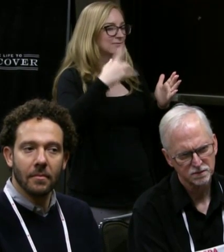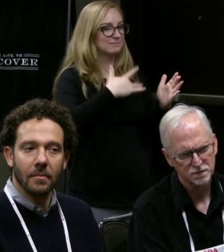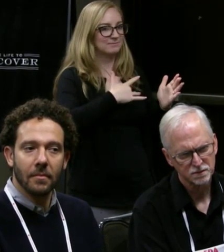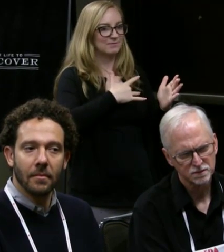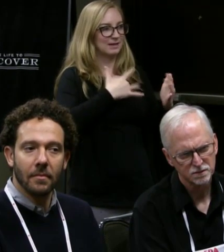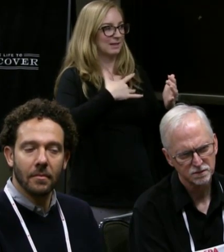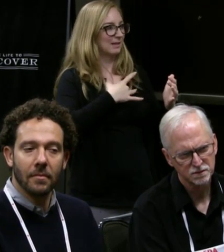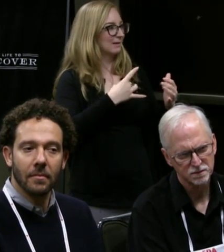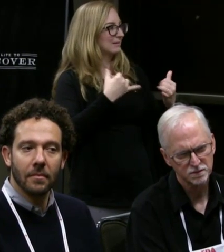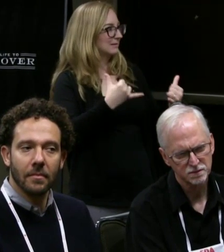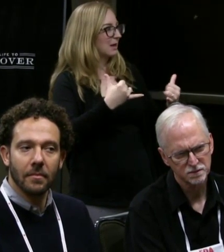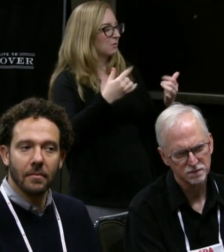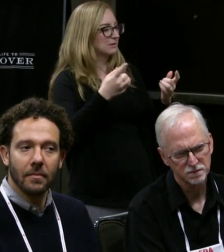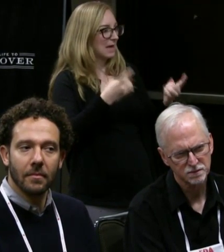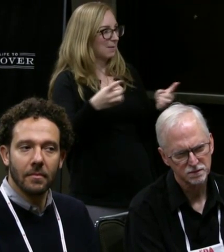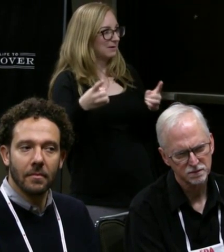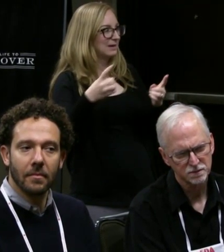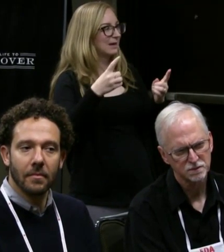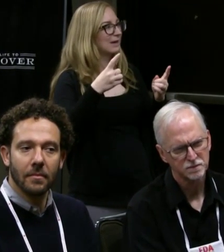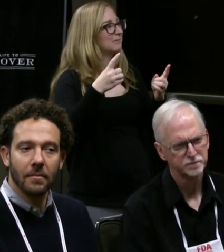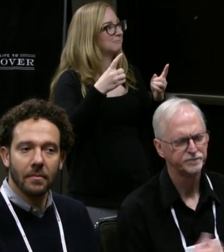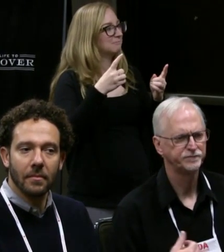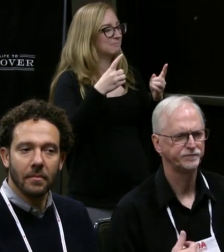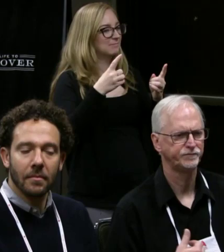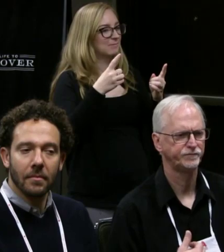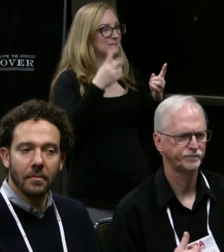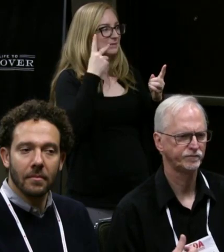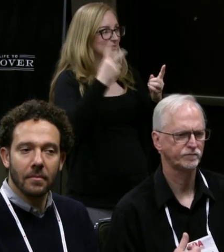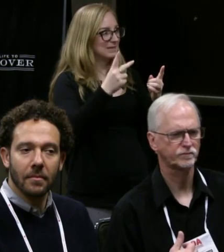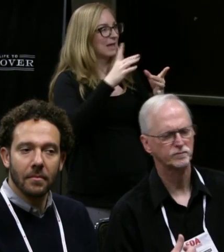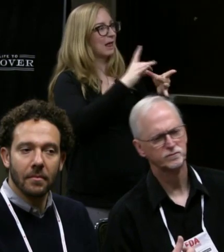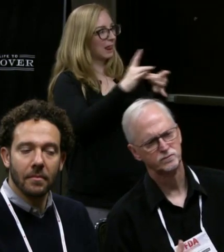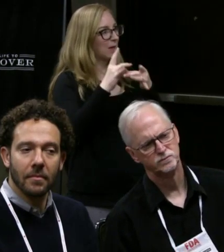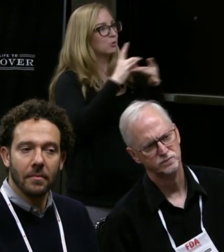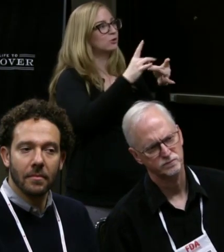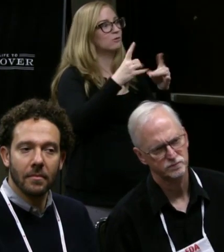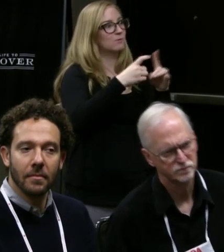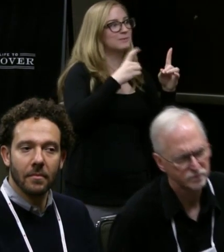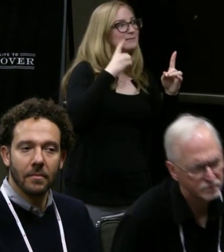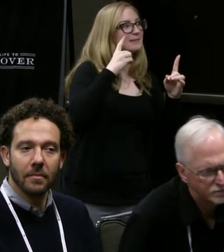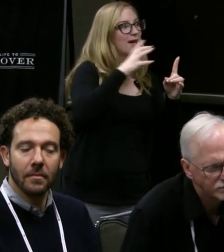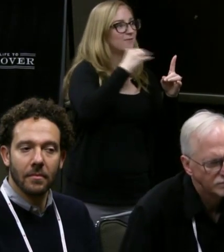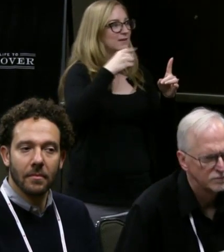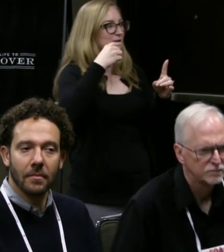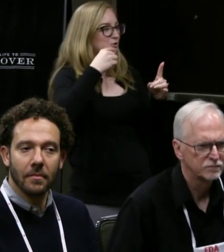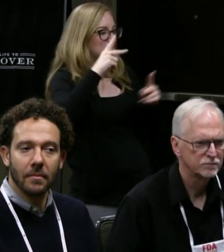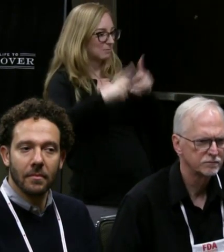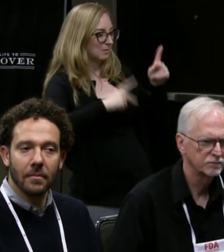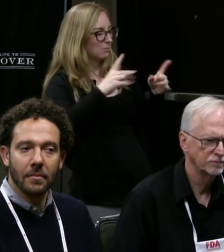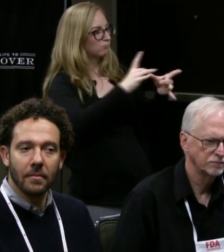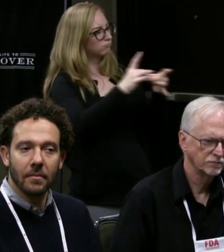I'm excited to see more collaborations between deaf and hearing theaters, but what can the new generation of hearing artists,